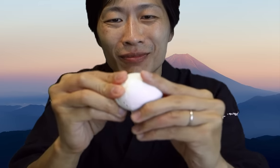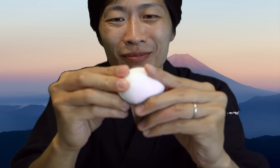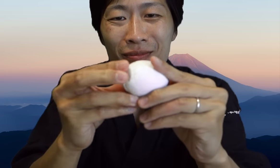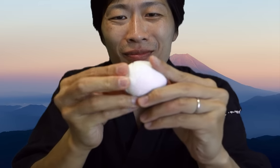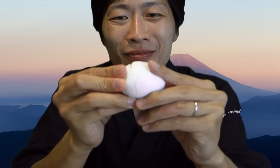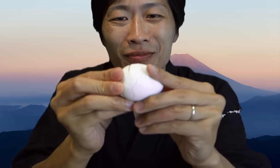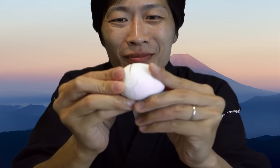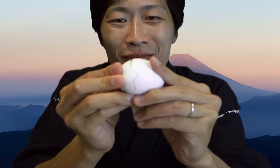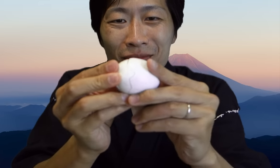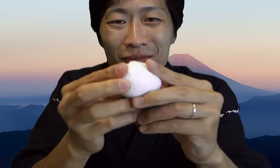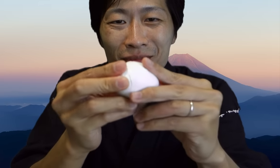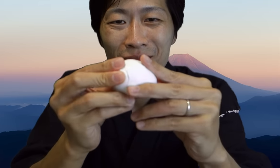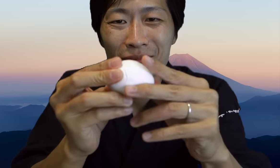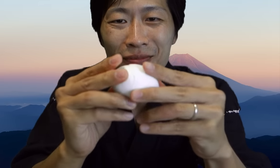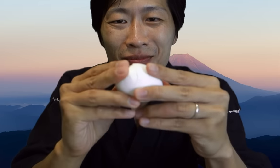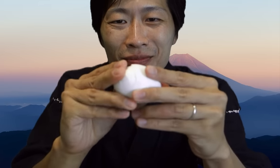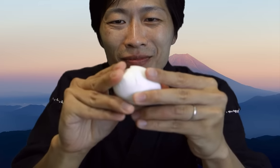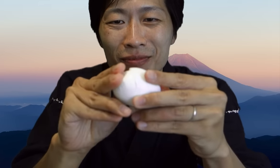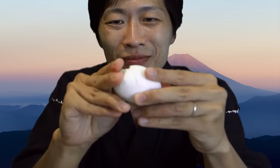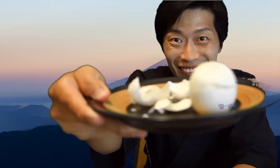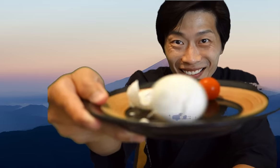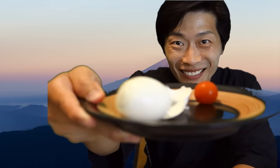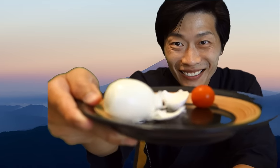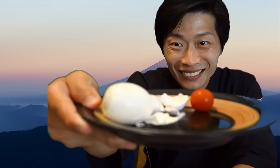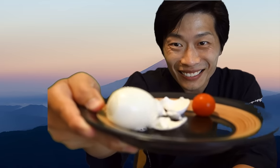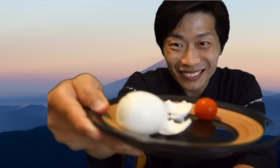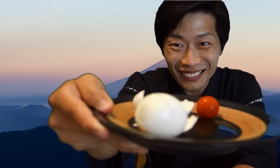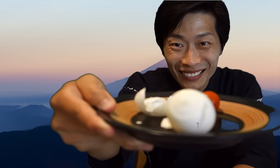hard-boiled by cracking the egg